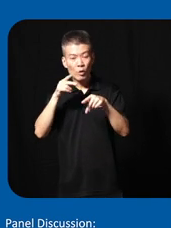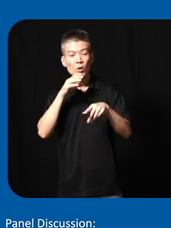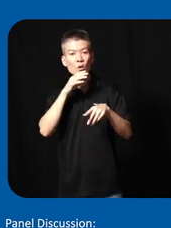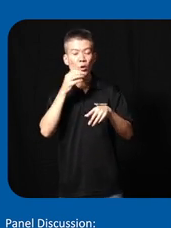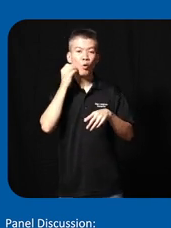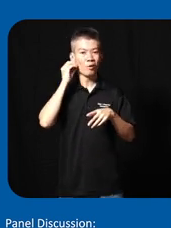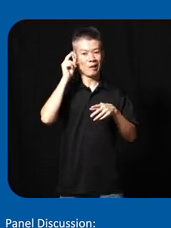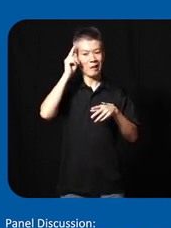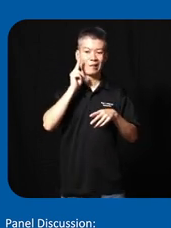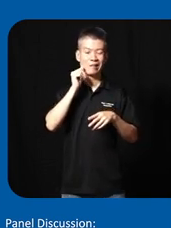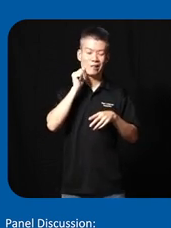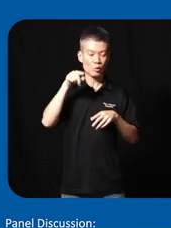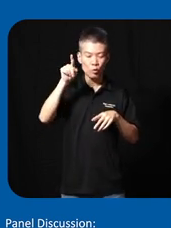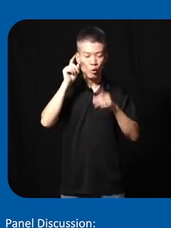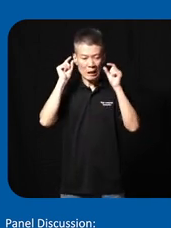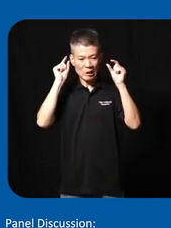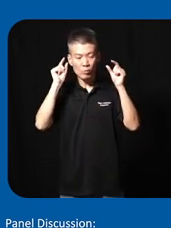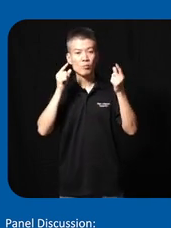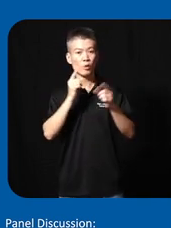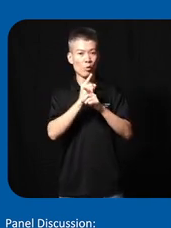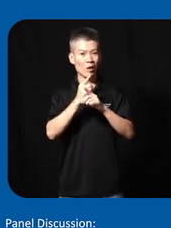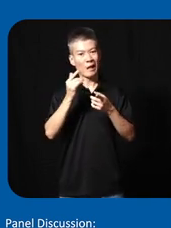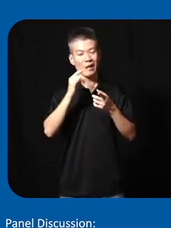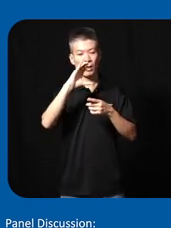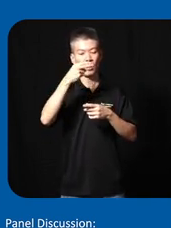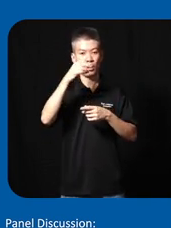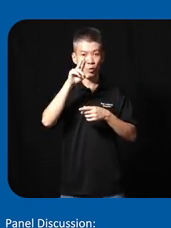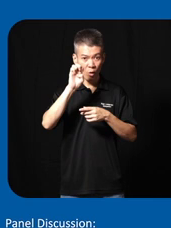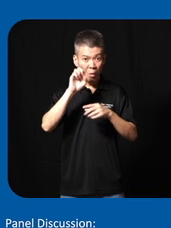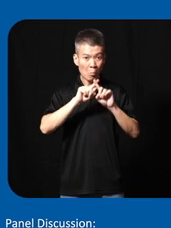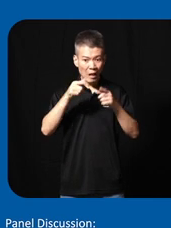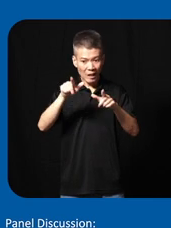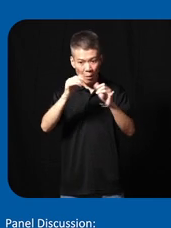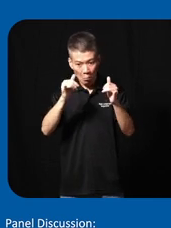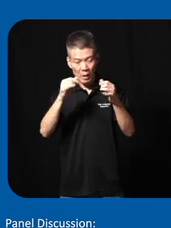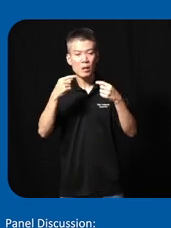know Uncle Auntie don't like to go to the gym exercise is a chore but letting them play game